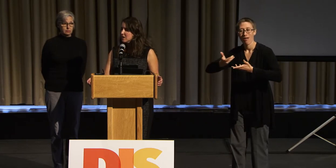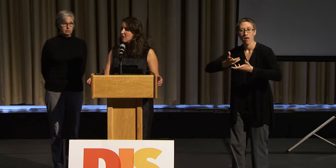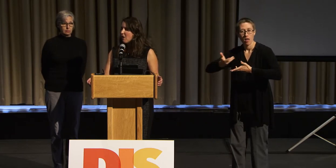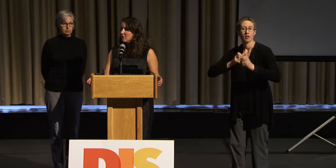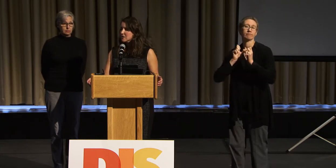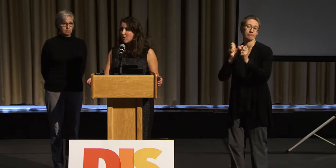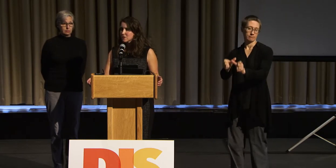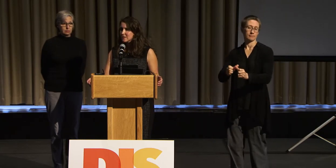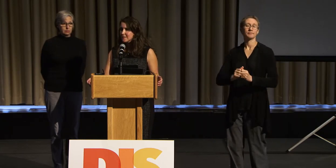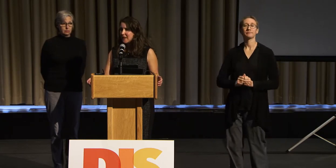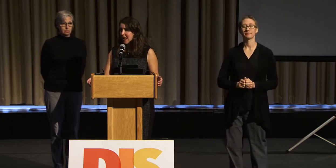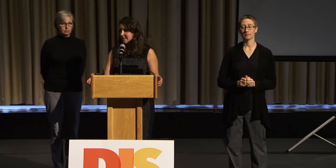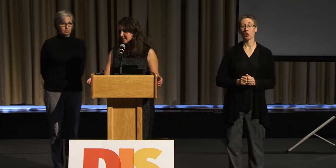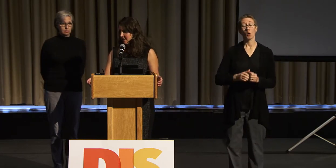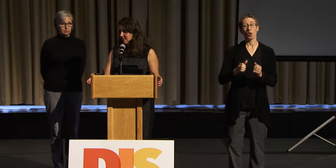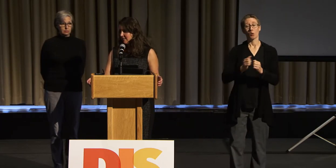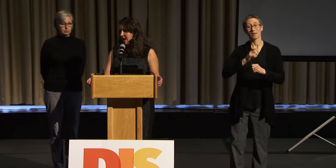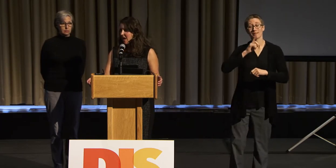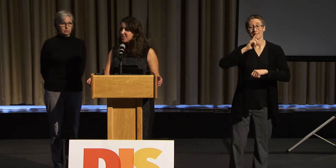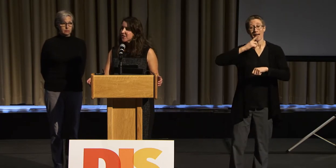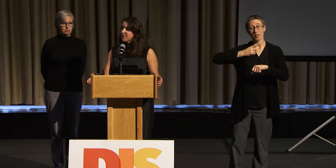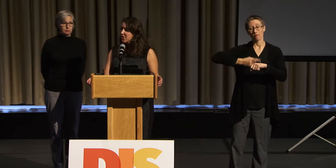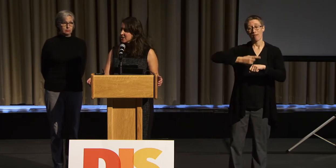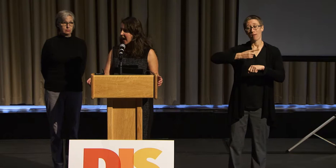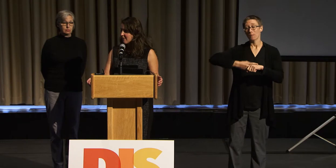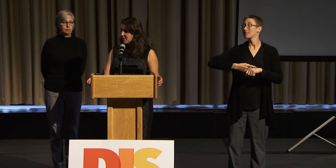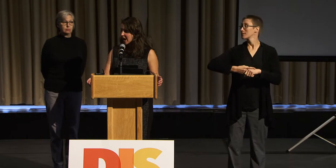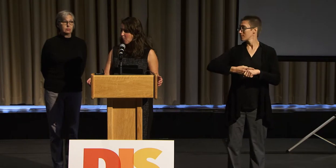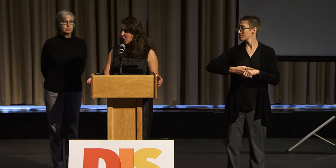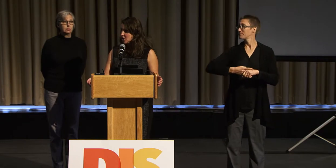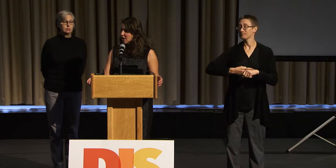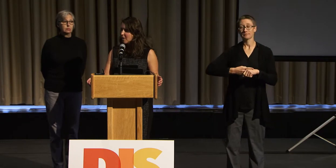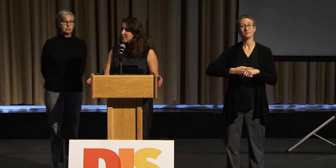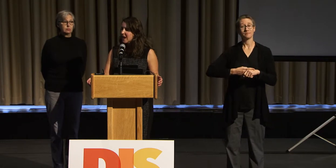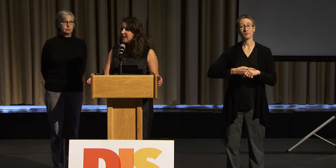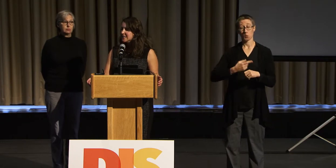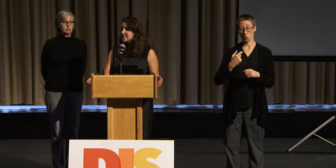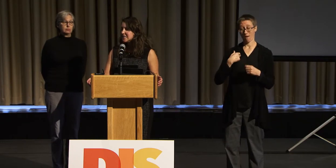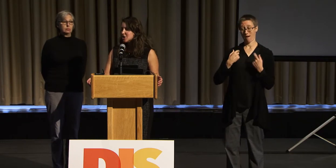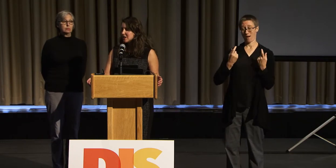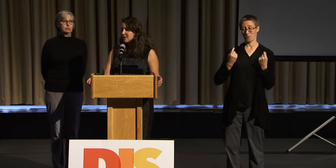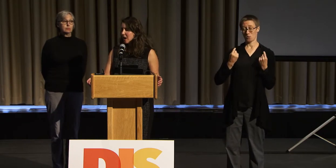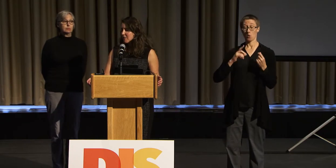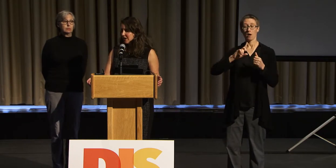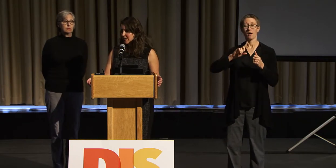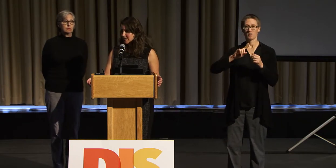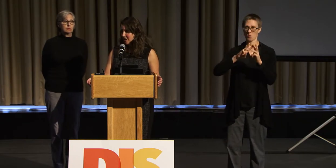is called Salsa ASL. The first half of that workshop is teaching American Sign